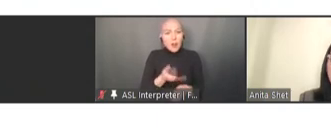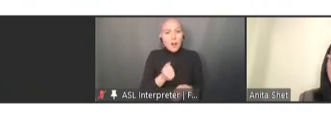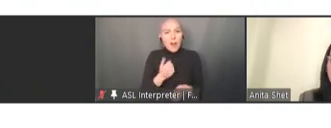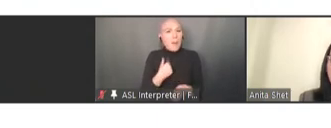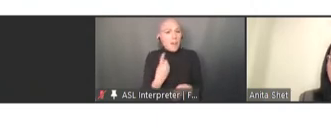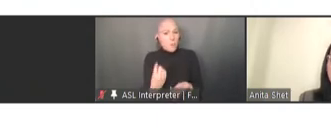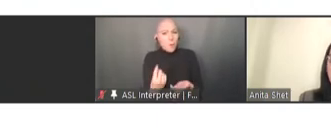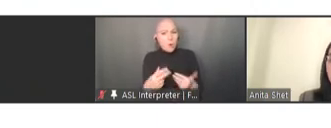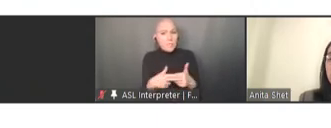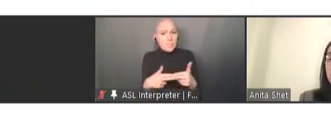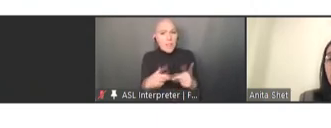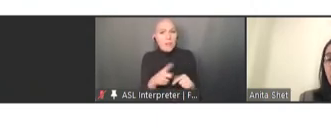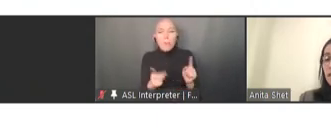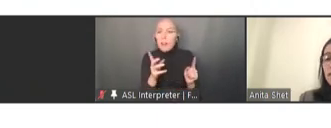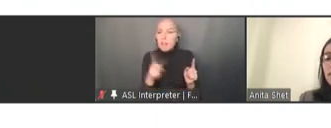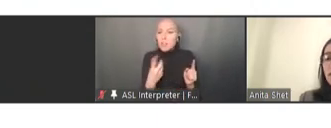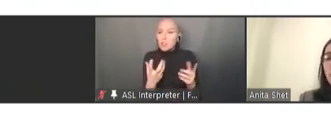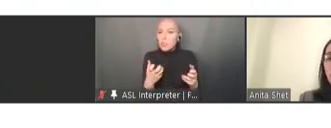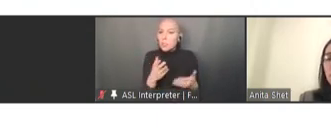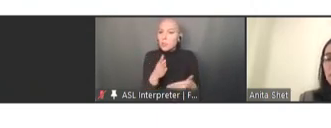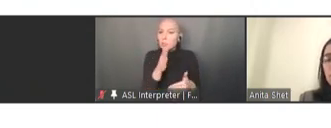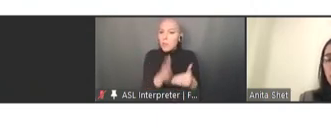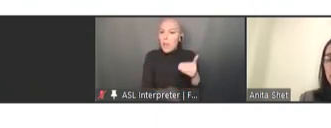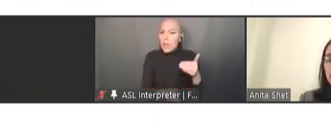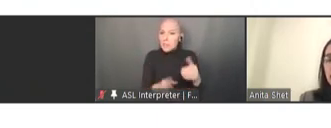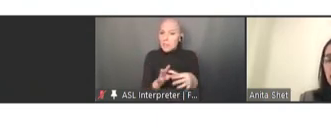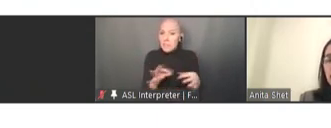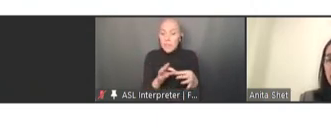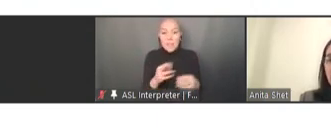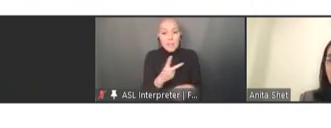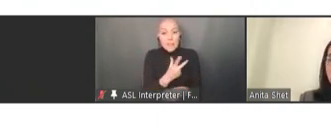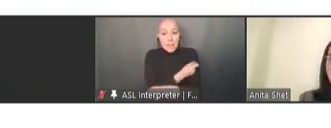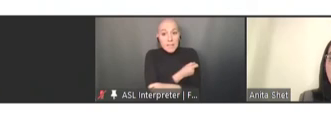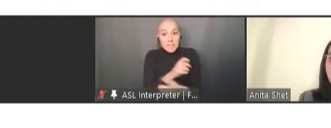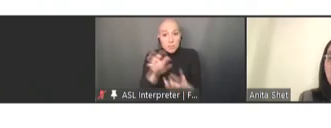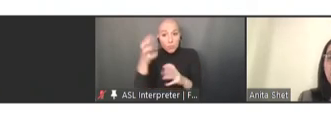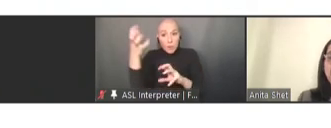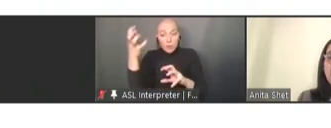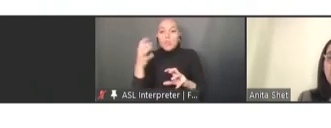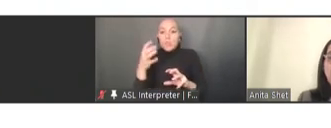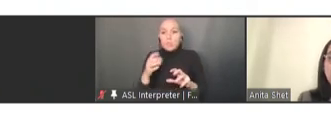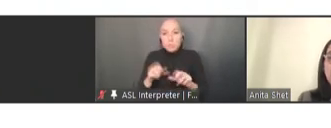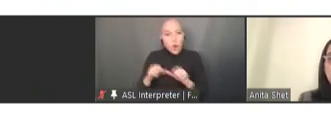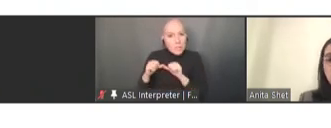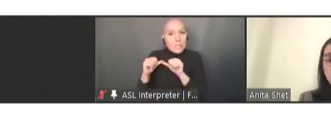vaccine disruptions are continuing on the global scale and these disruptions